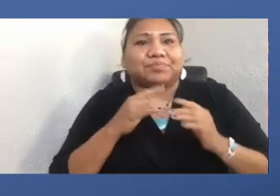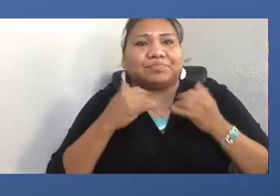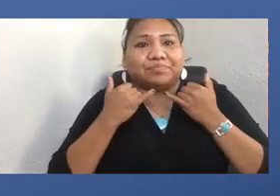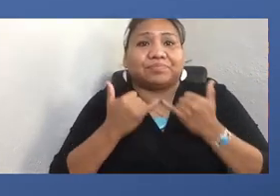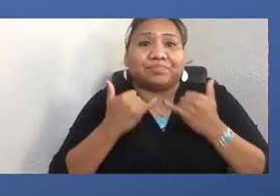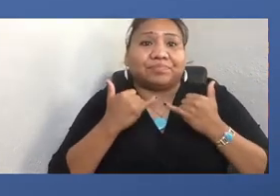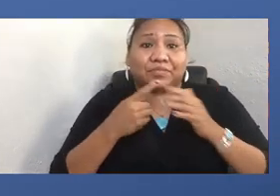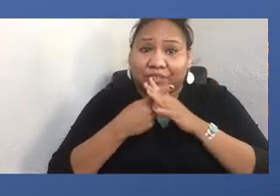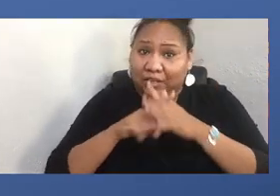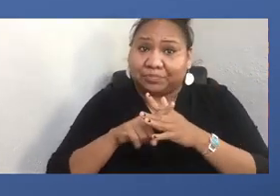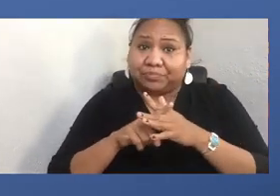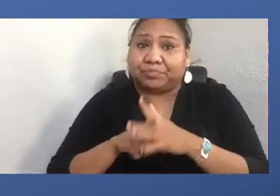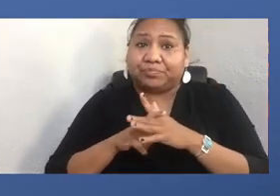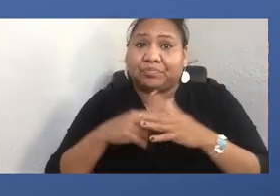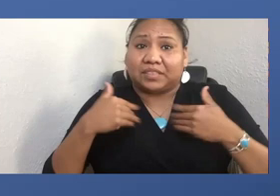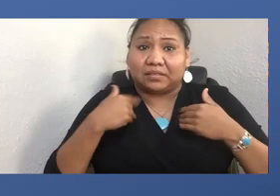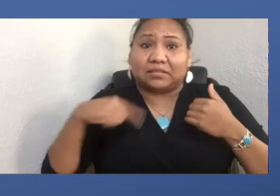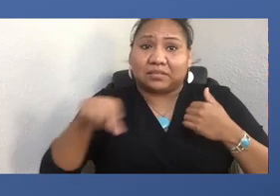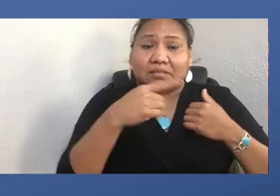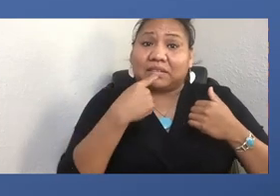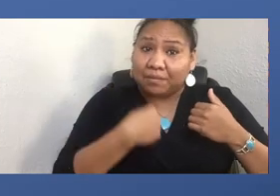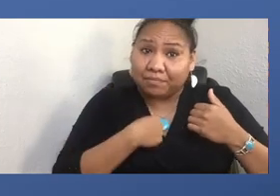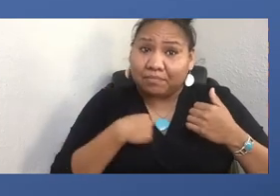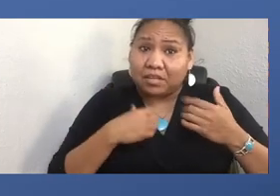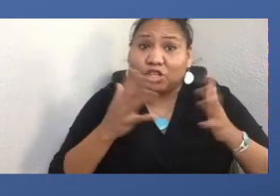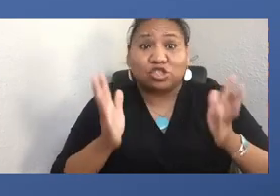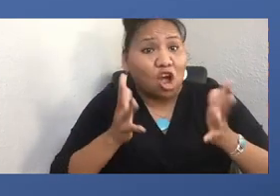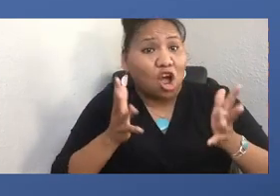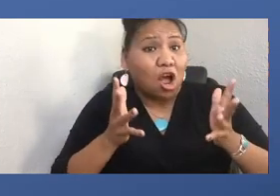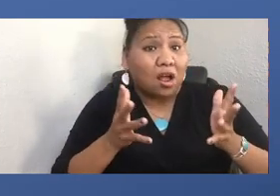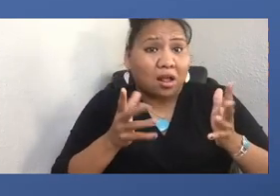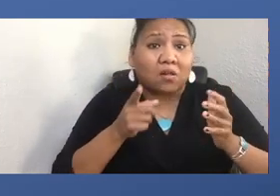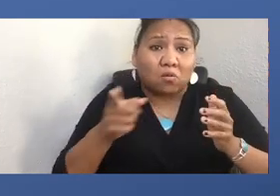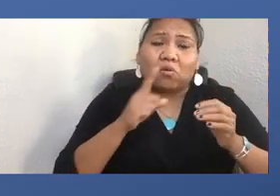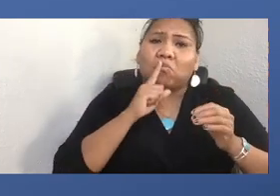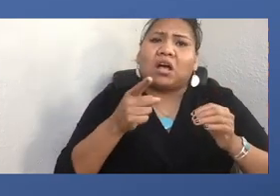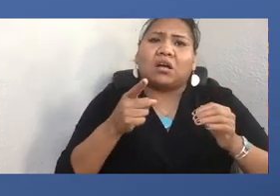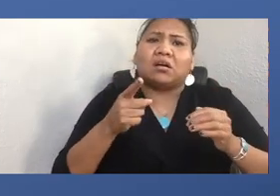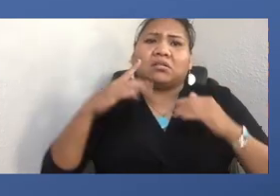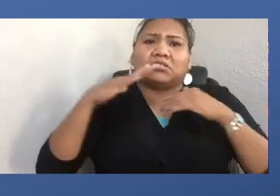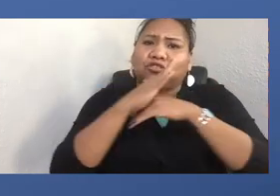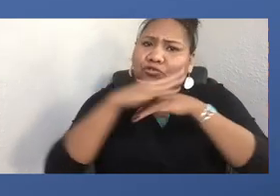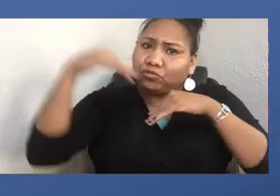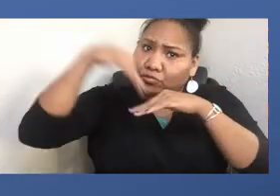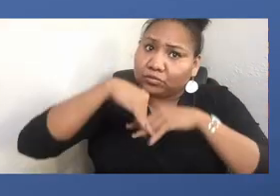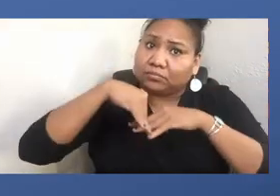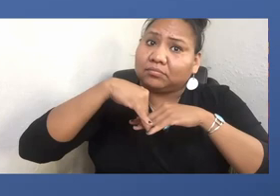in the chat what indigenous territory you're on or which indigenous territory you were born in.